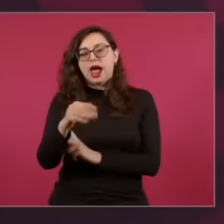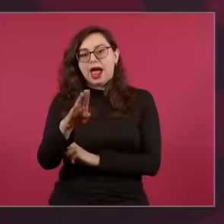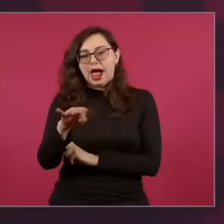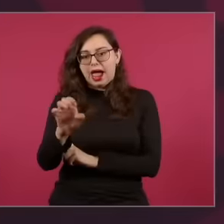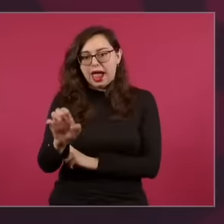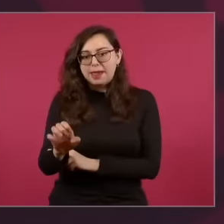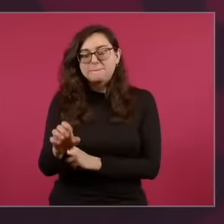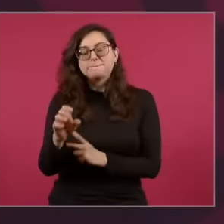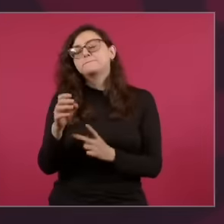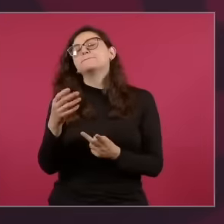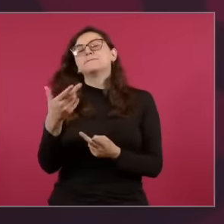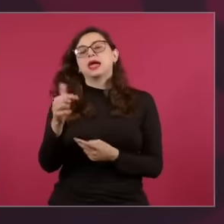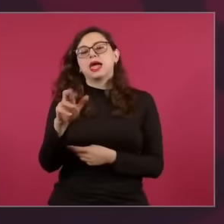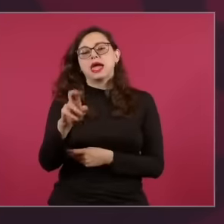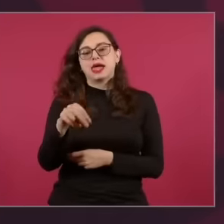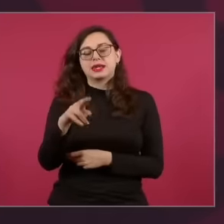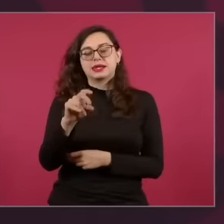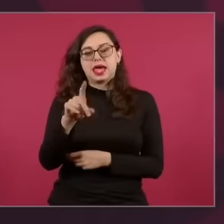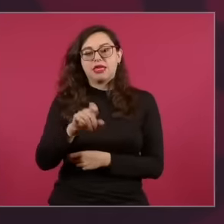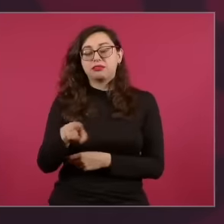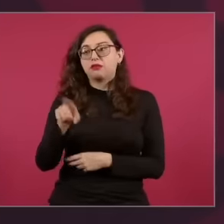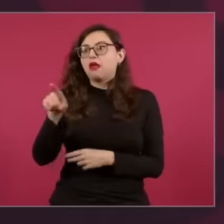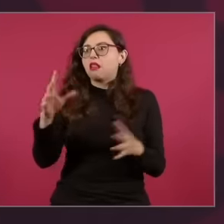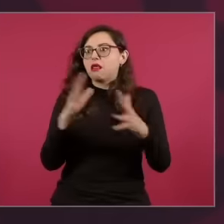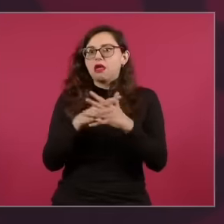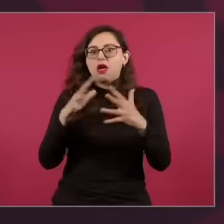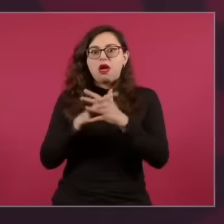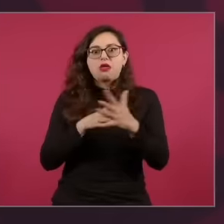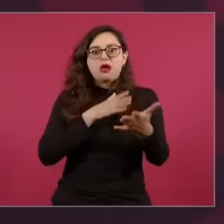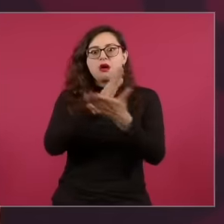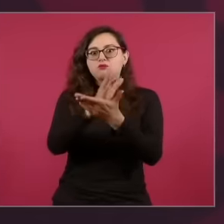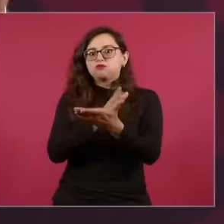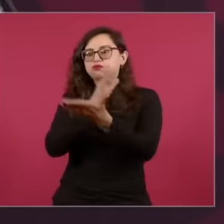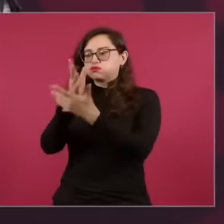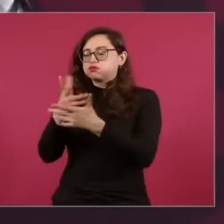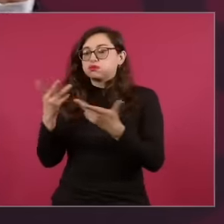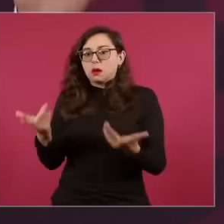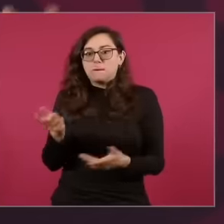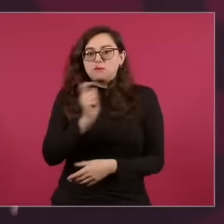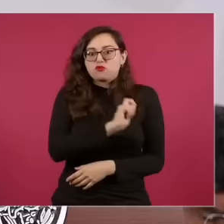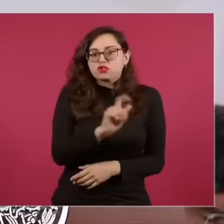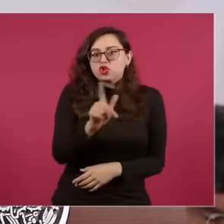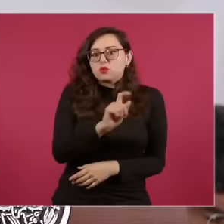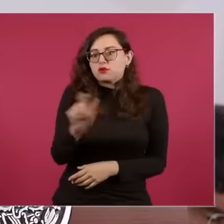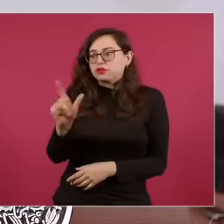war correspondent and Mexican correspondent abroad, just to mention a few,